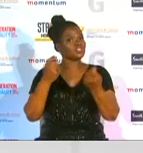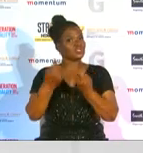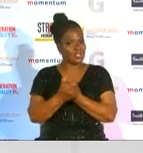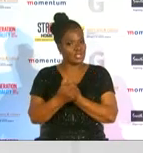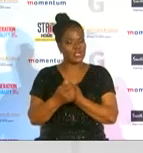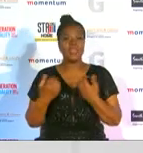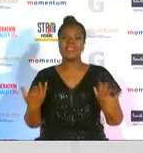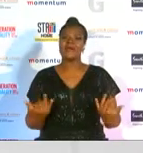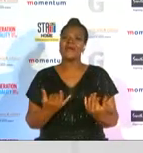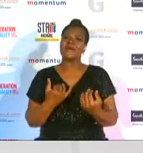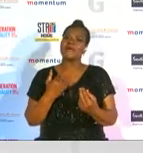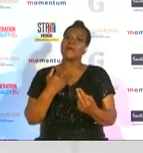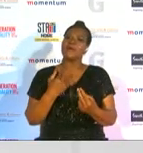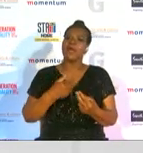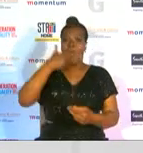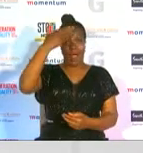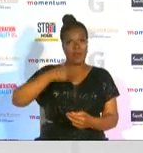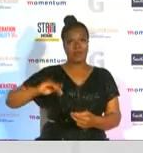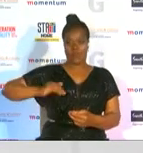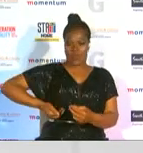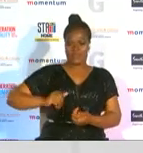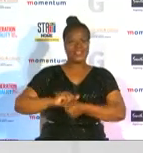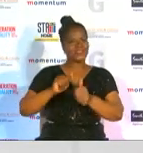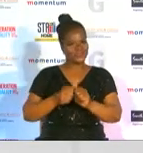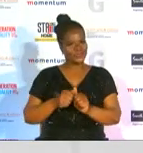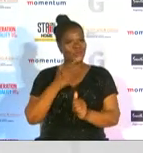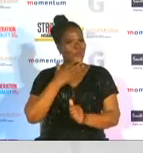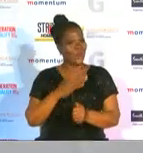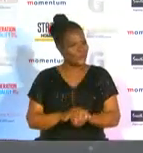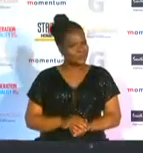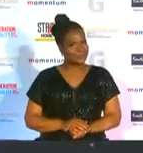for rather the african women in sports are the following